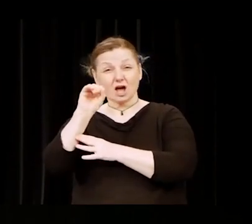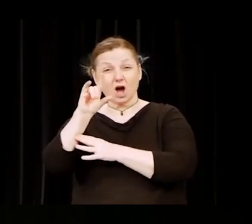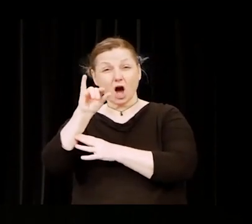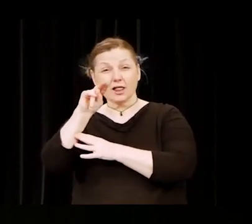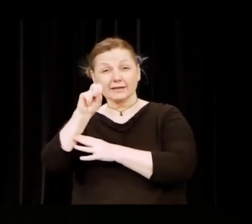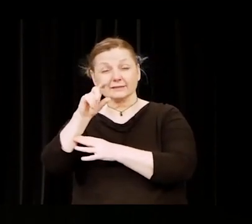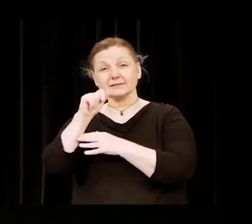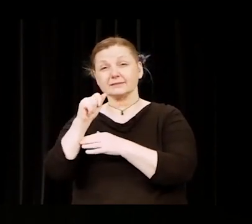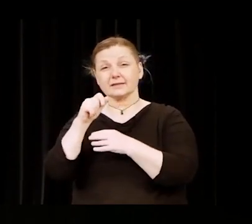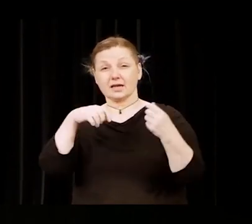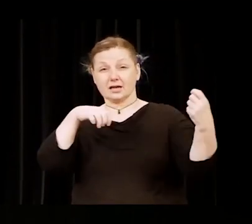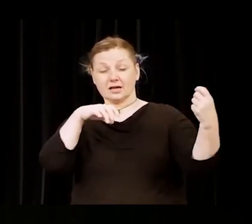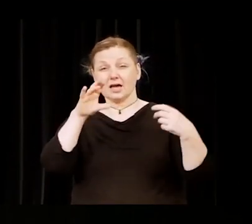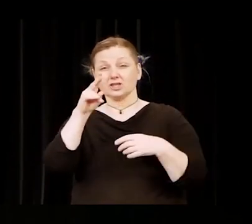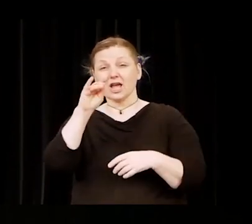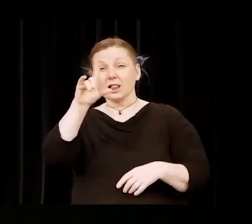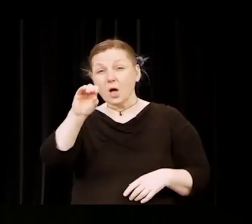Bach's suite #1 prelude.